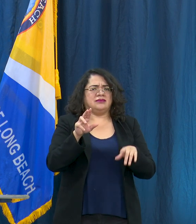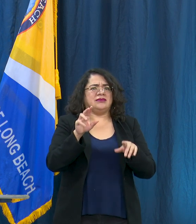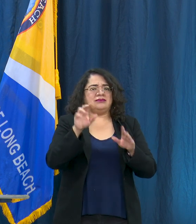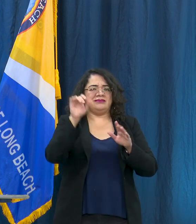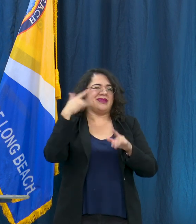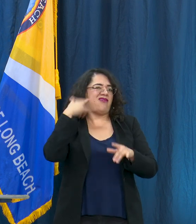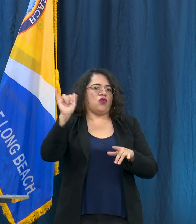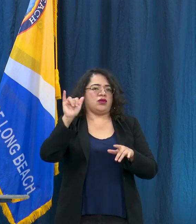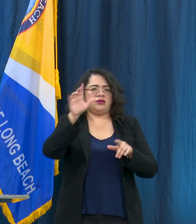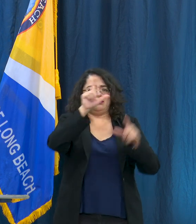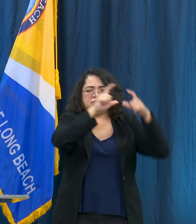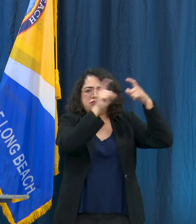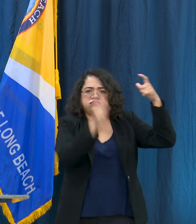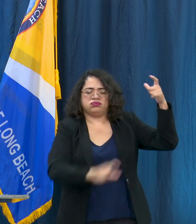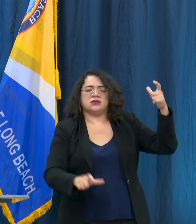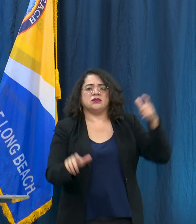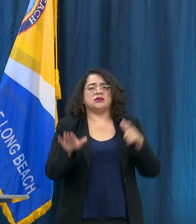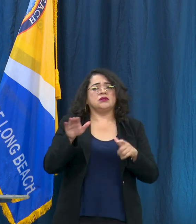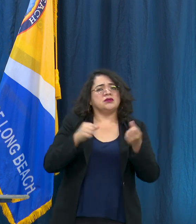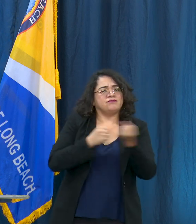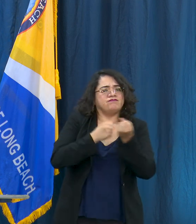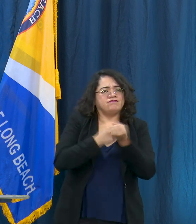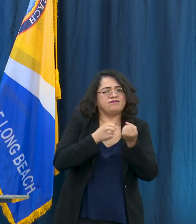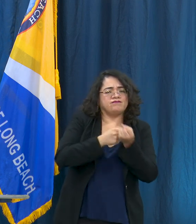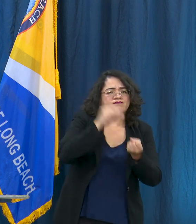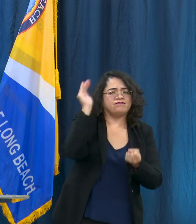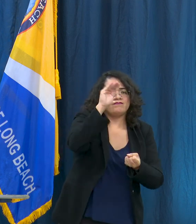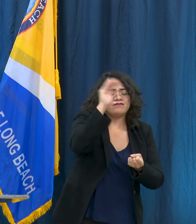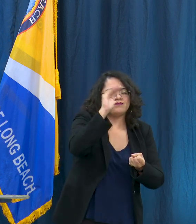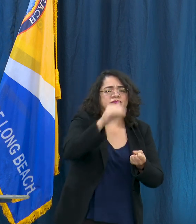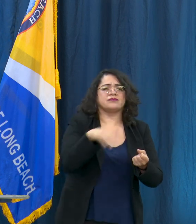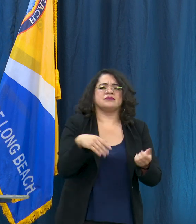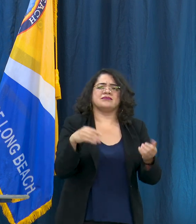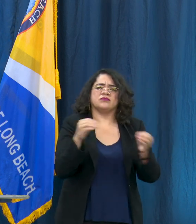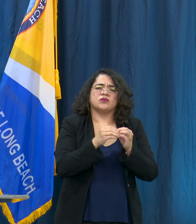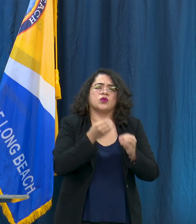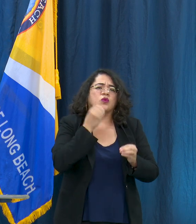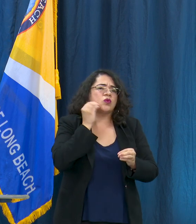additional homelessness funding within the state budget that is expected to get